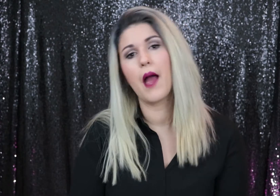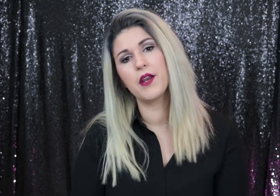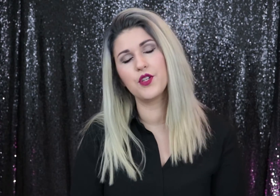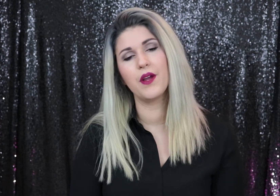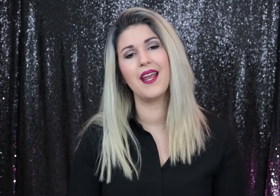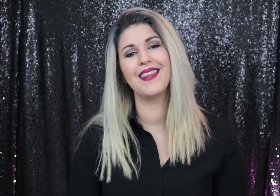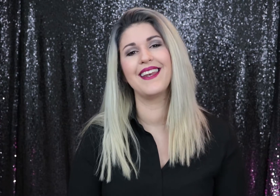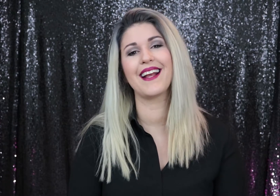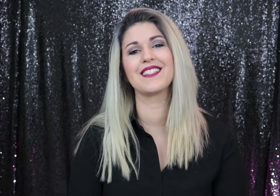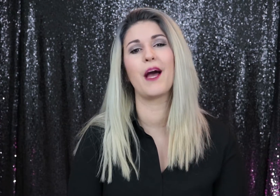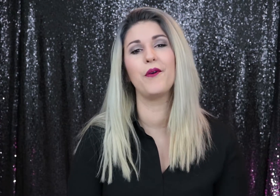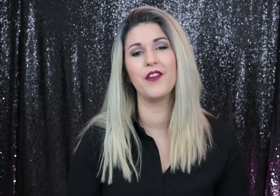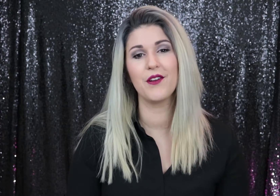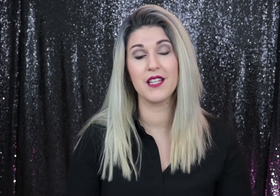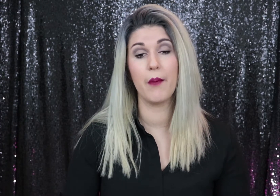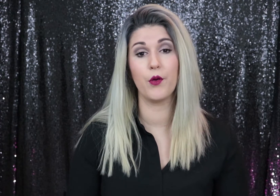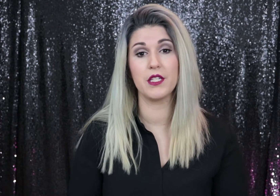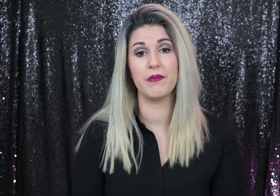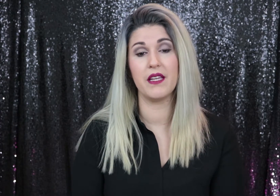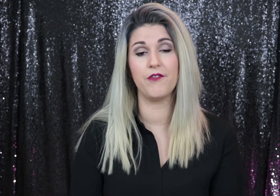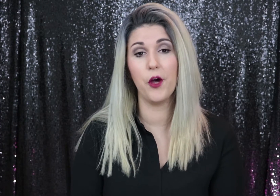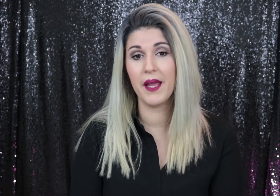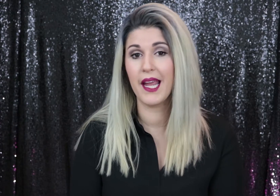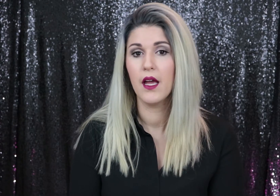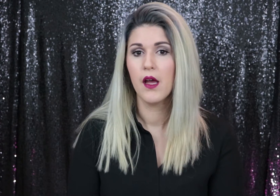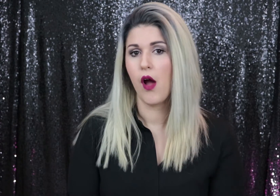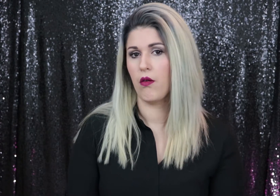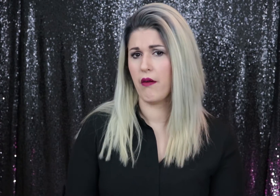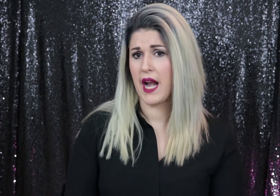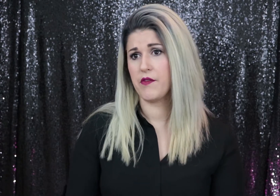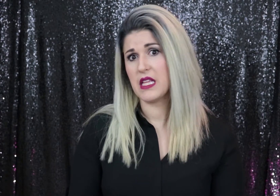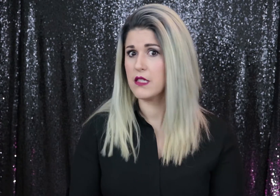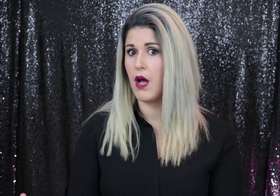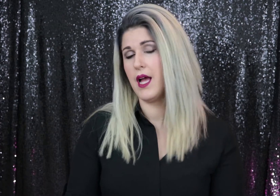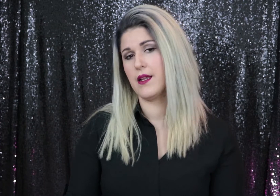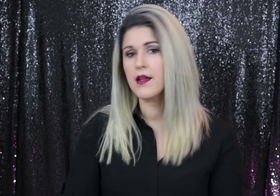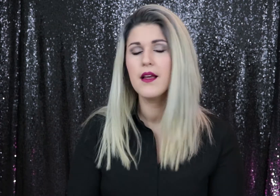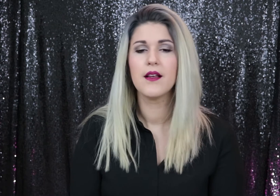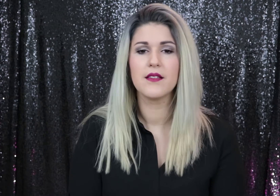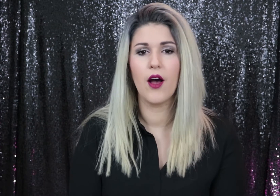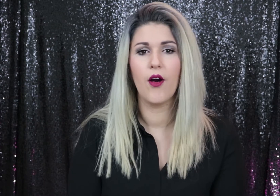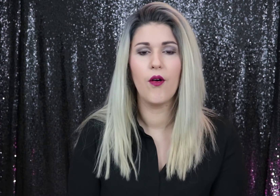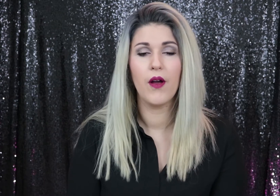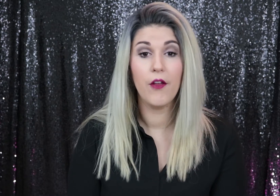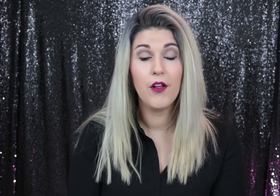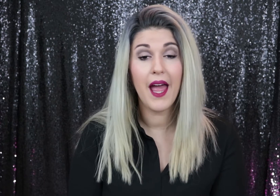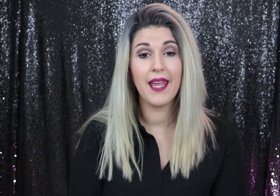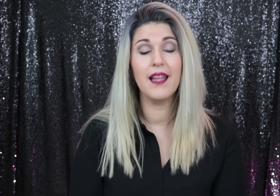I'm going to do it in the next couple of videos and I'm going to be filming or right after this one, so if you like it,